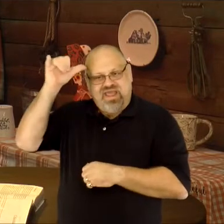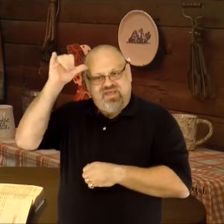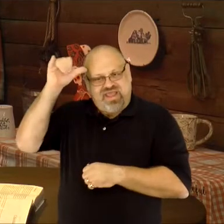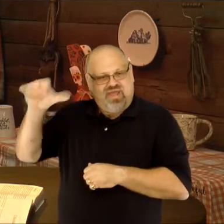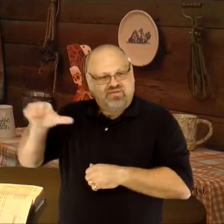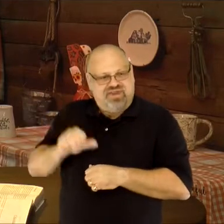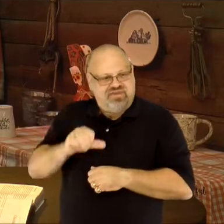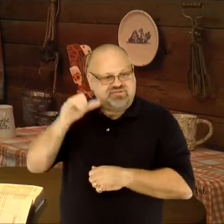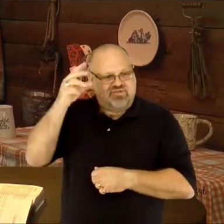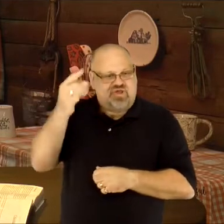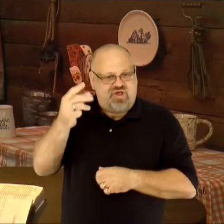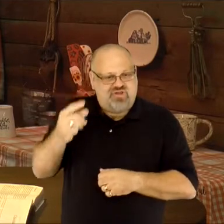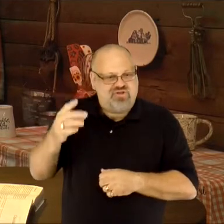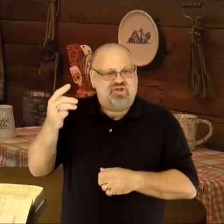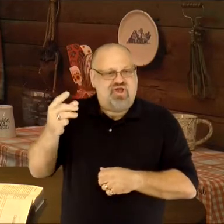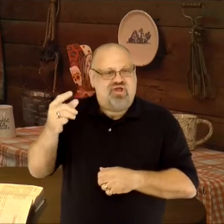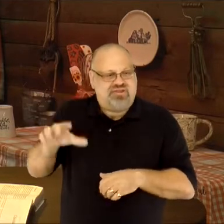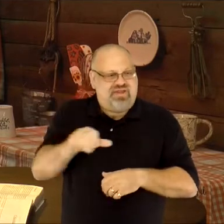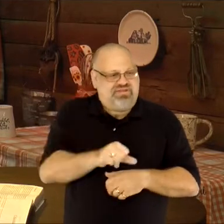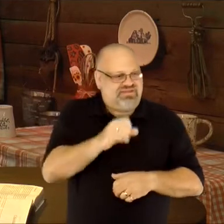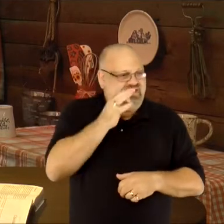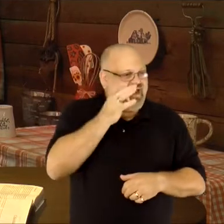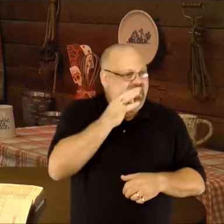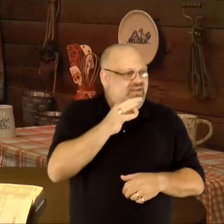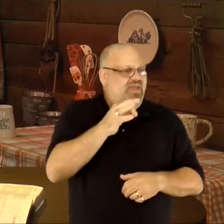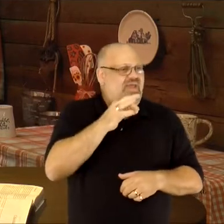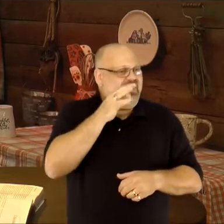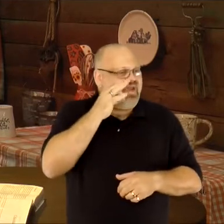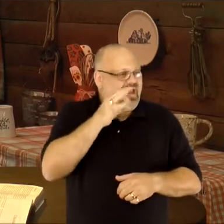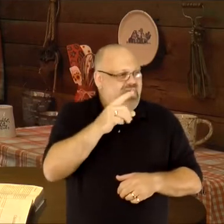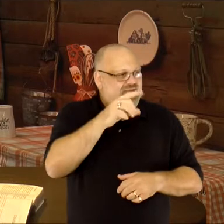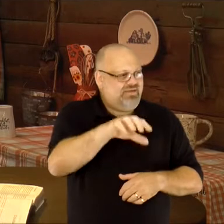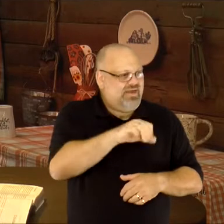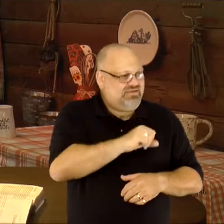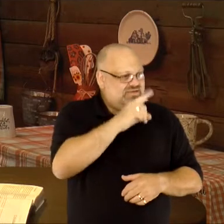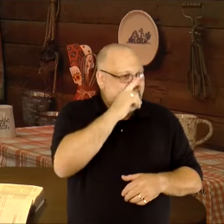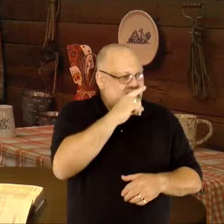the cow takes the dog, the dog takes the cat, the cat takes the mouse, the mouse takes the cheese,